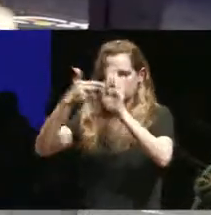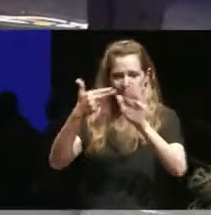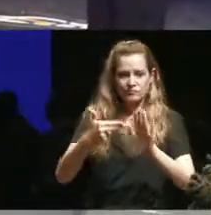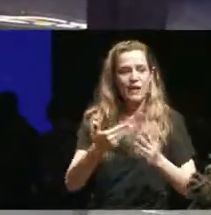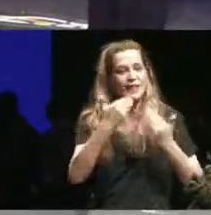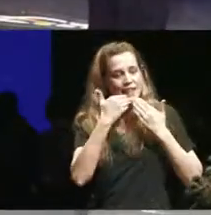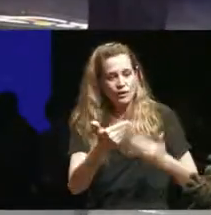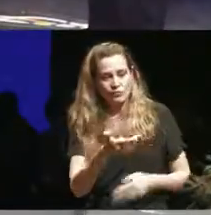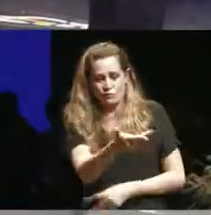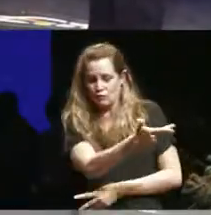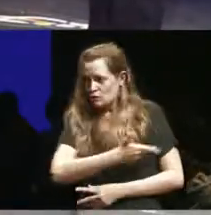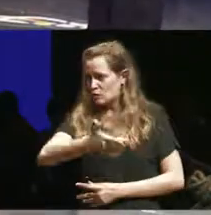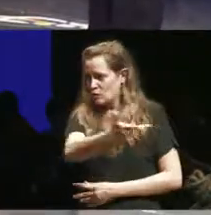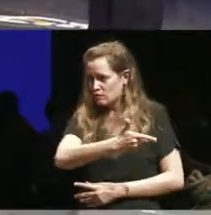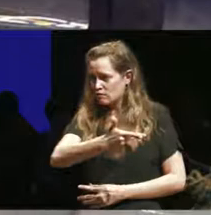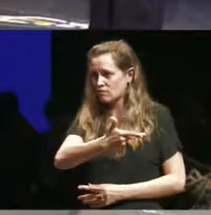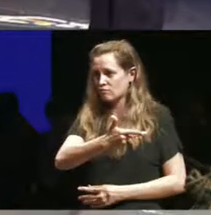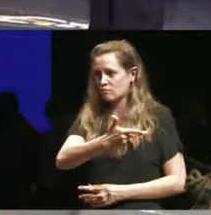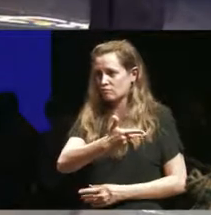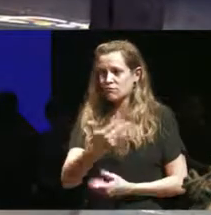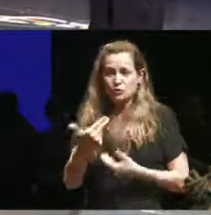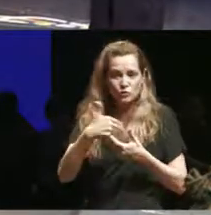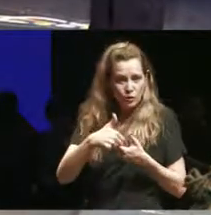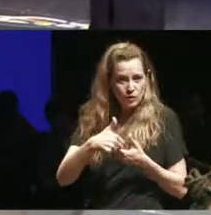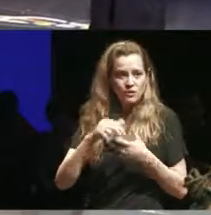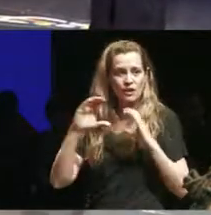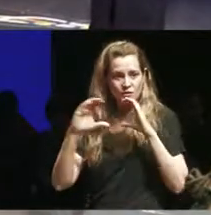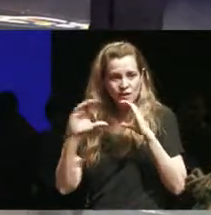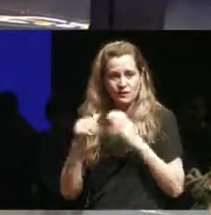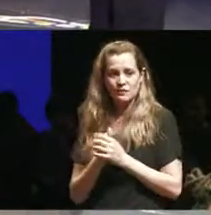so much to all of you for joining me in this conversation and I look forward to